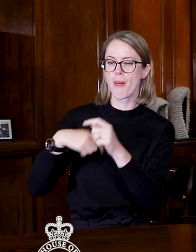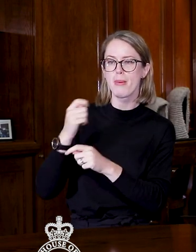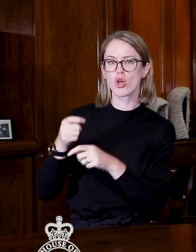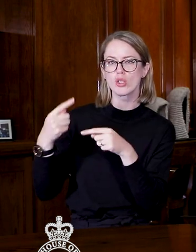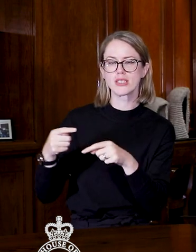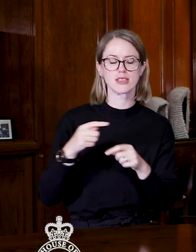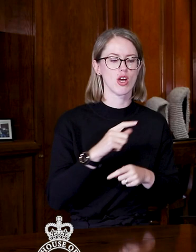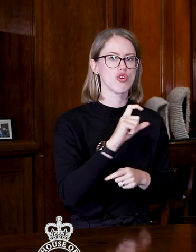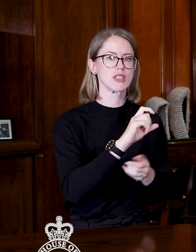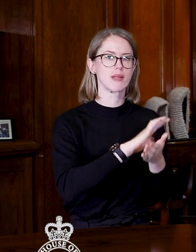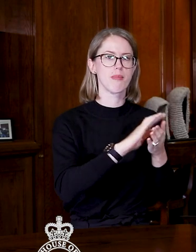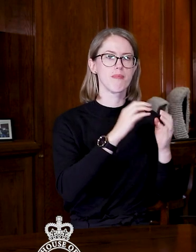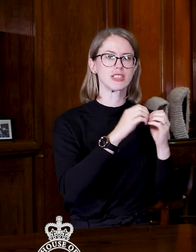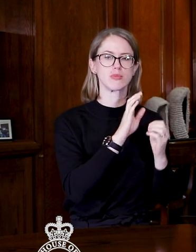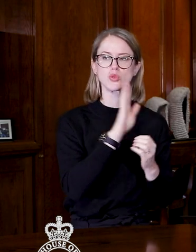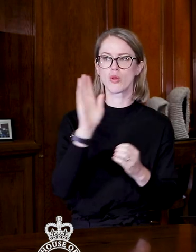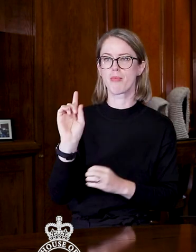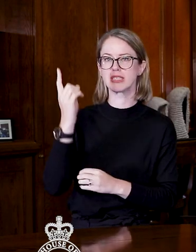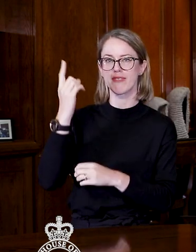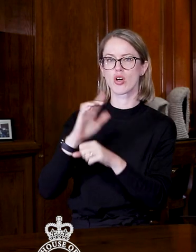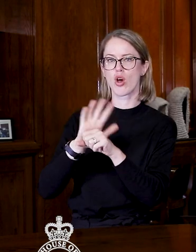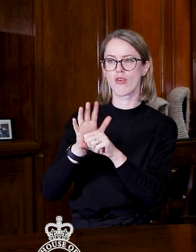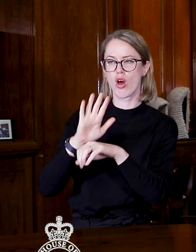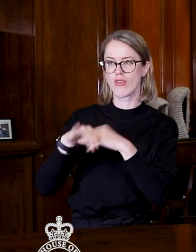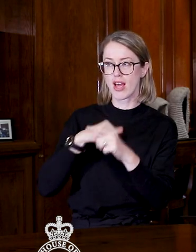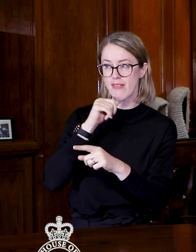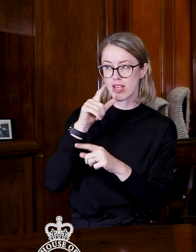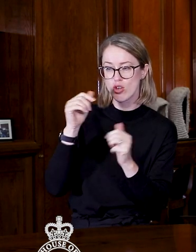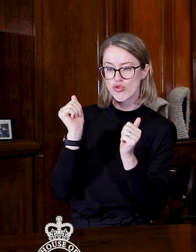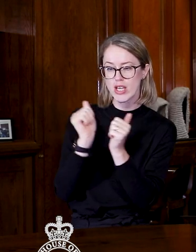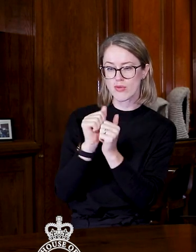Chris Bishop to the Minister for COVID-19 about whether he agrees with the Prime Minister